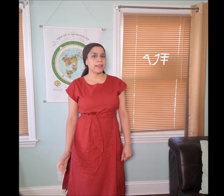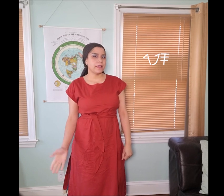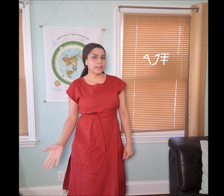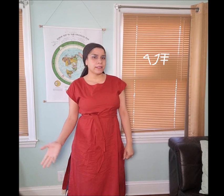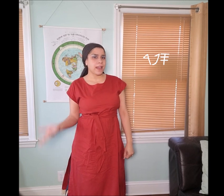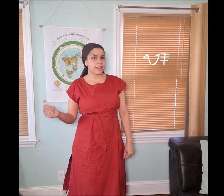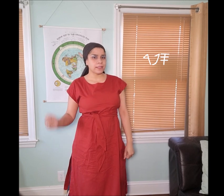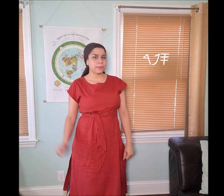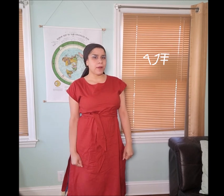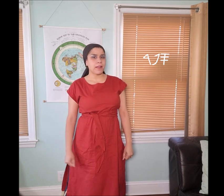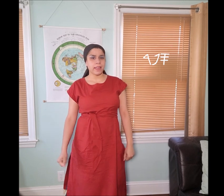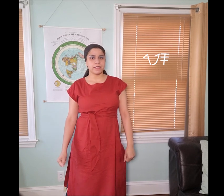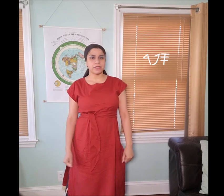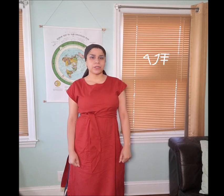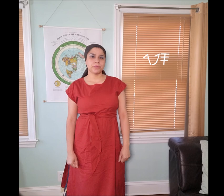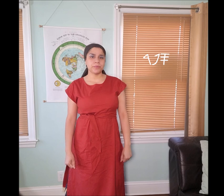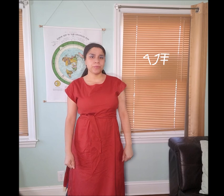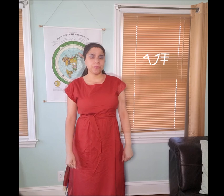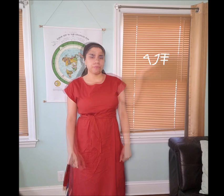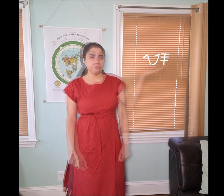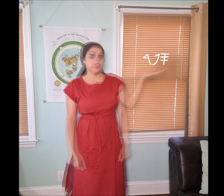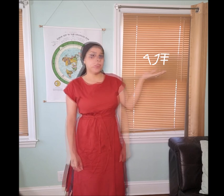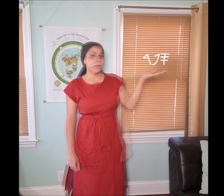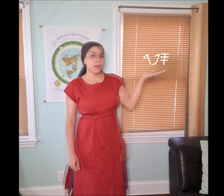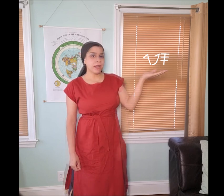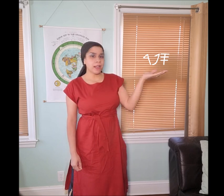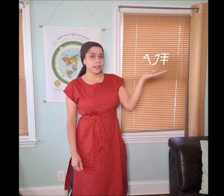Now, why is that the “𐤎𐤐𐤓 sapar” hand gesture?